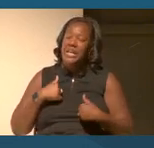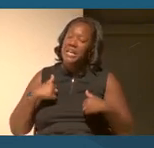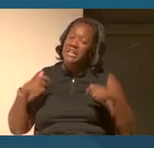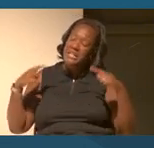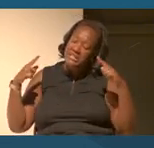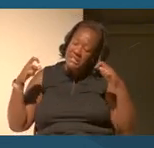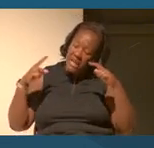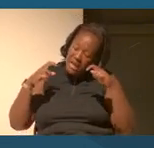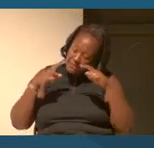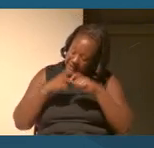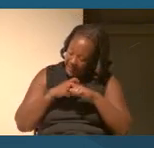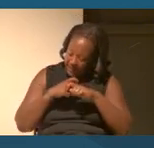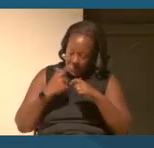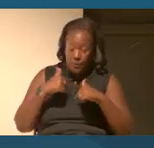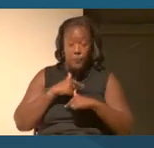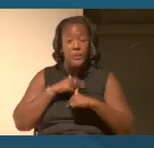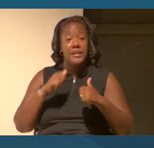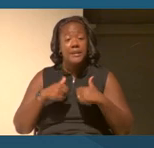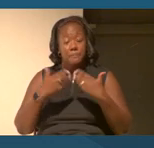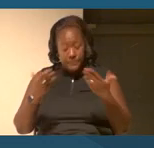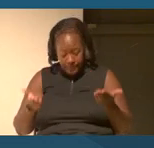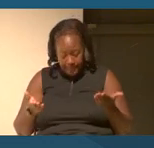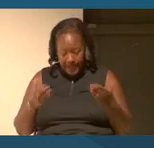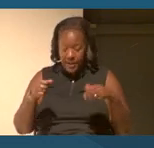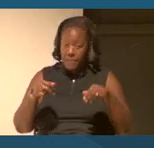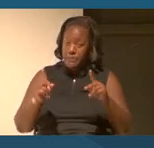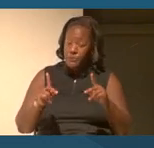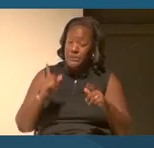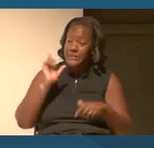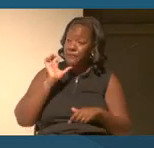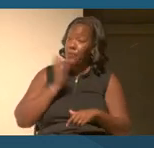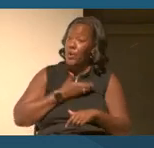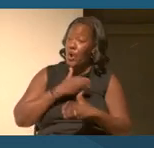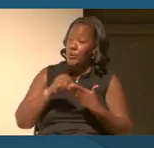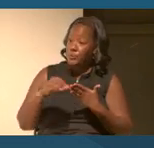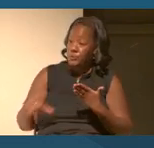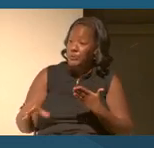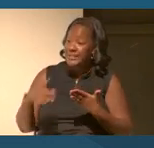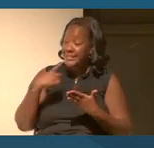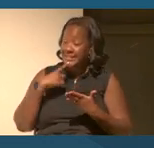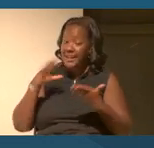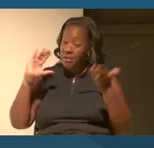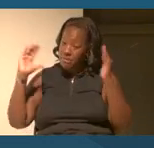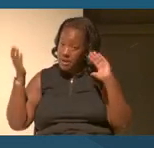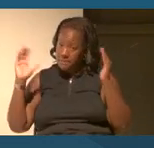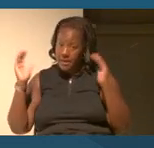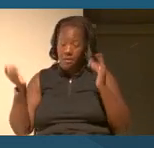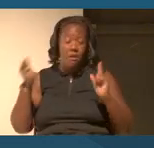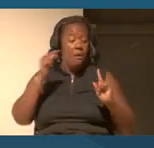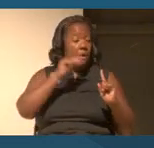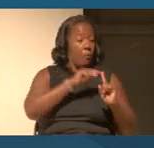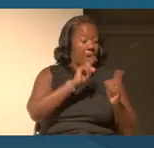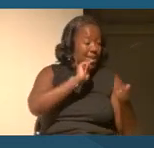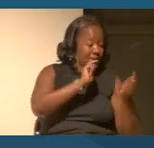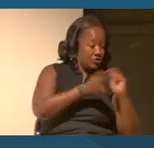And we can provide touchstones for our students to say what has changed? What were those assumptions moving in?